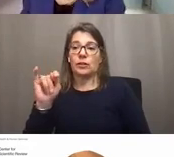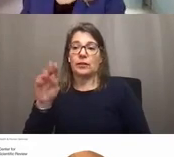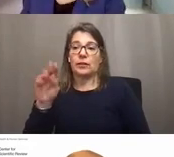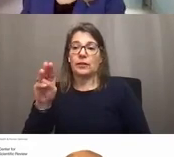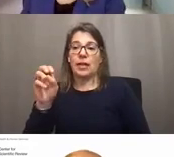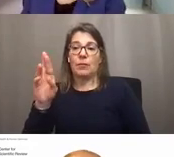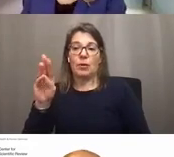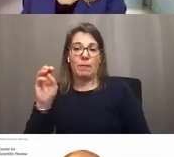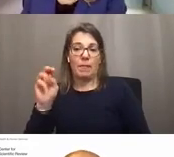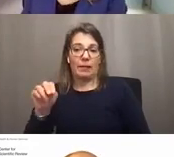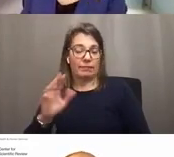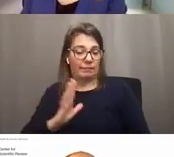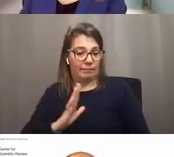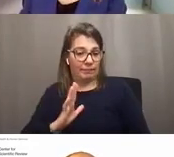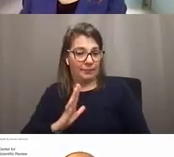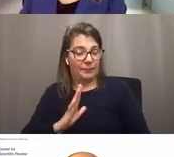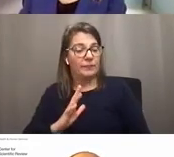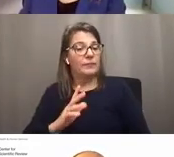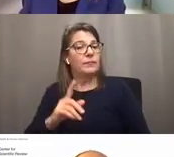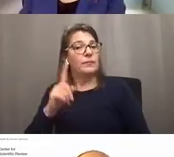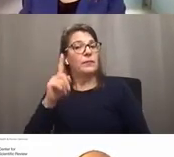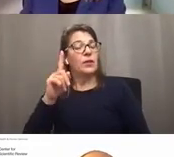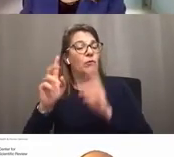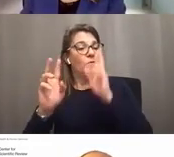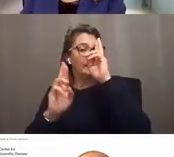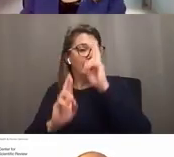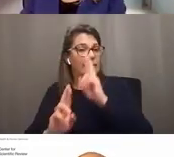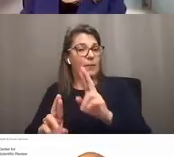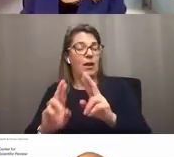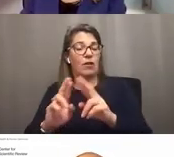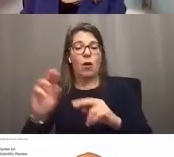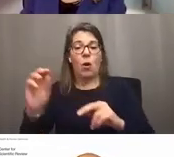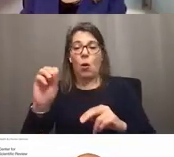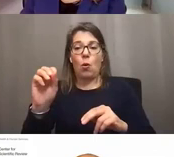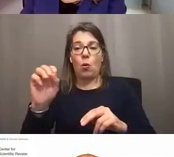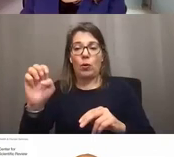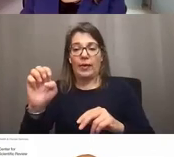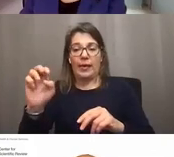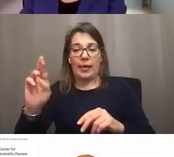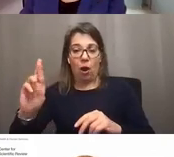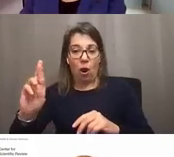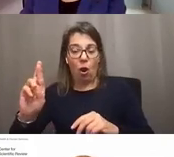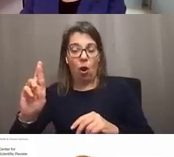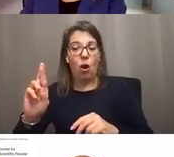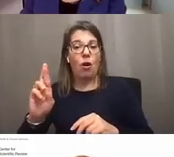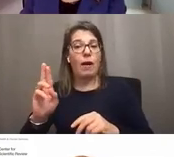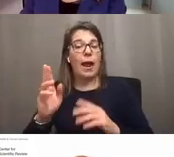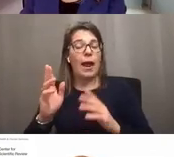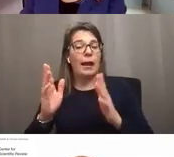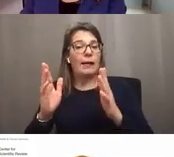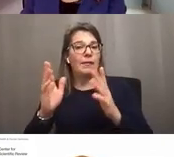Michelle Timmerman: So out of respect for OER and their attention to making sure we stay on time,